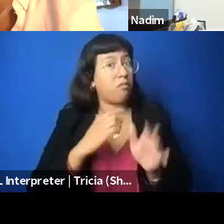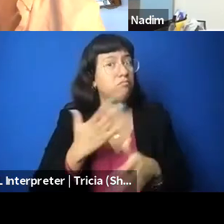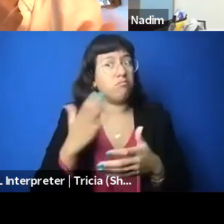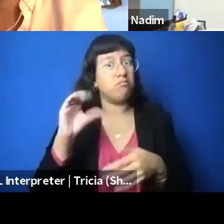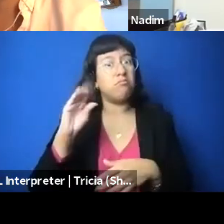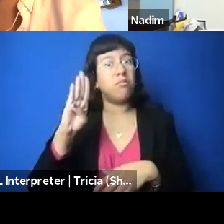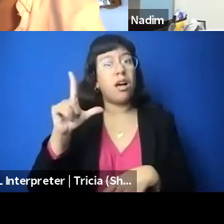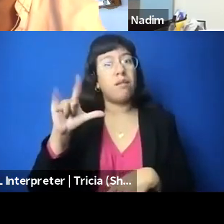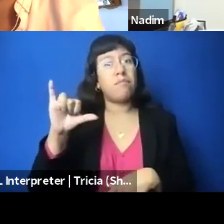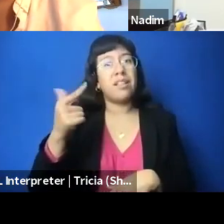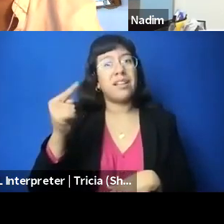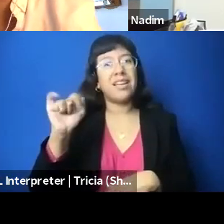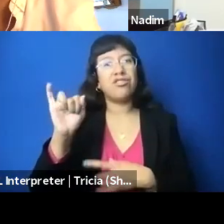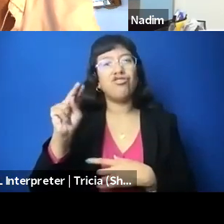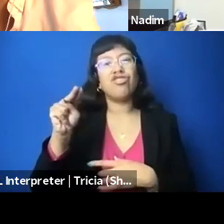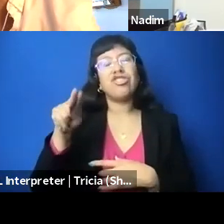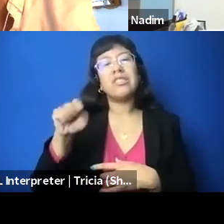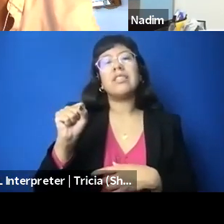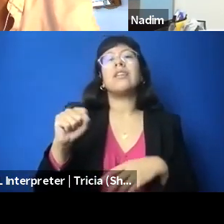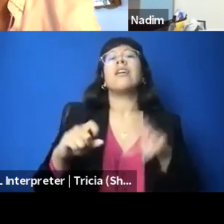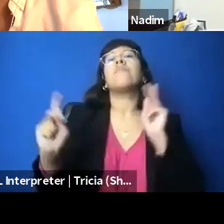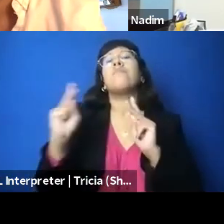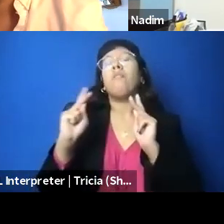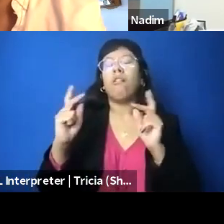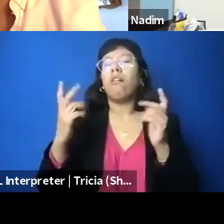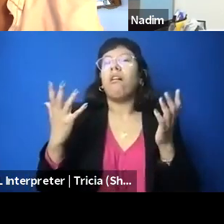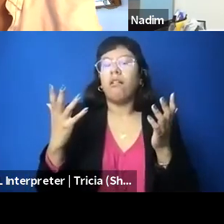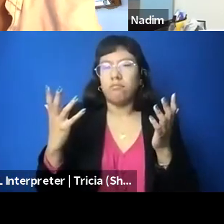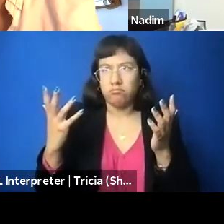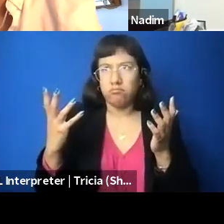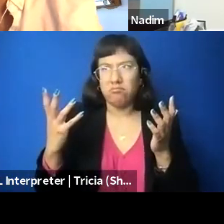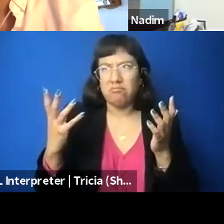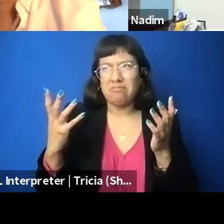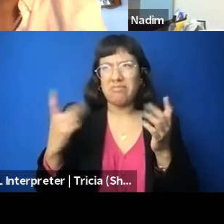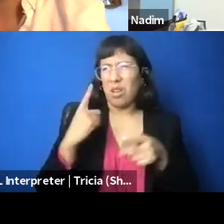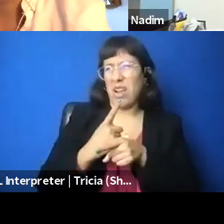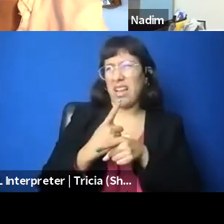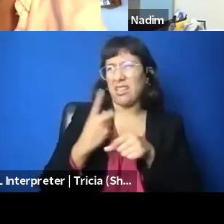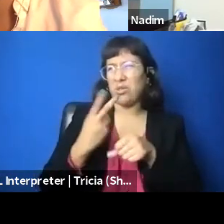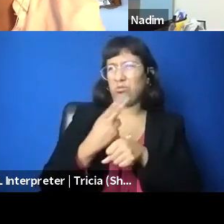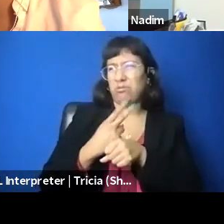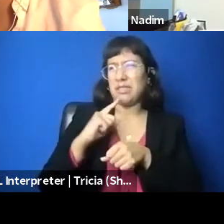may have fallen on deaf ears, is that the right idiom? Yes, my idioms are sometimes off.